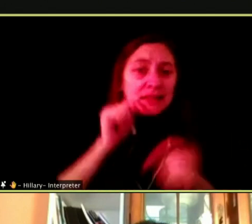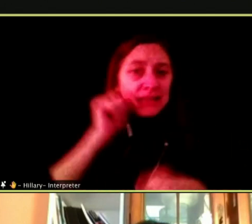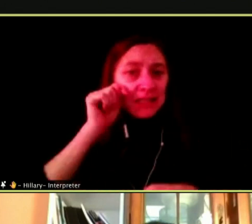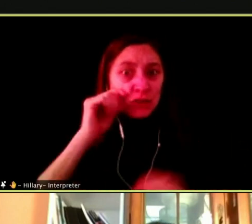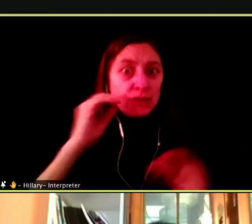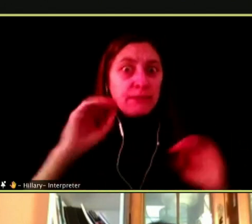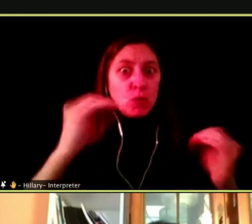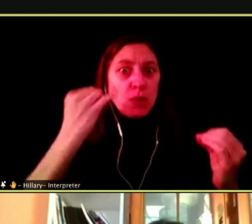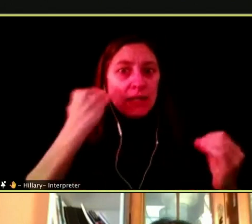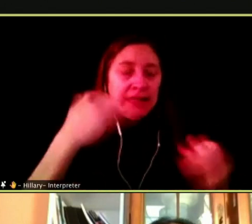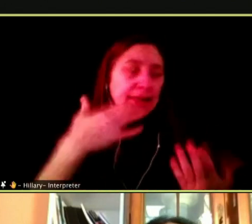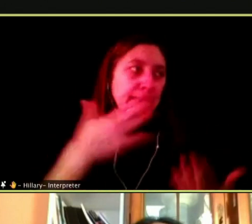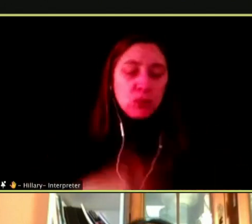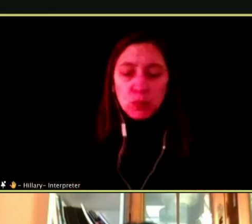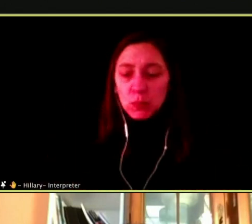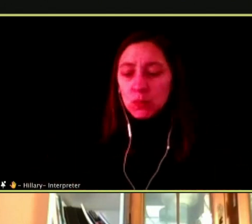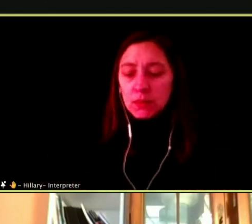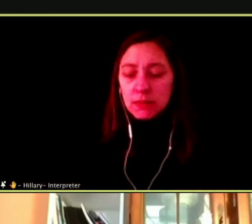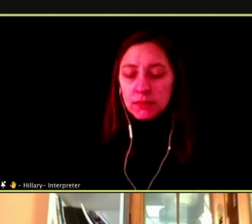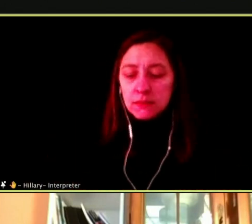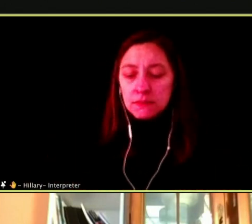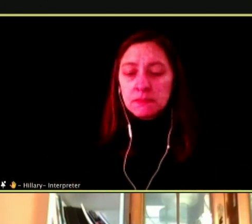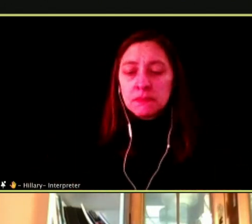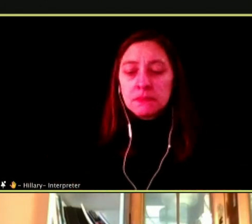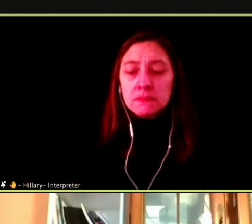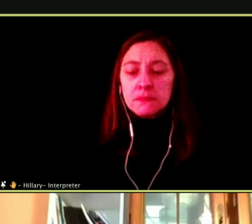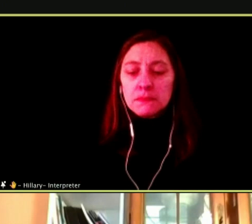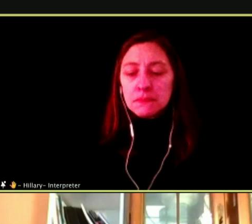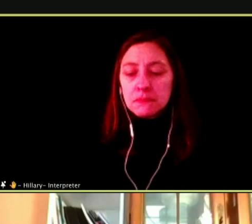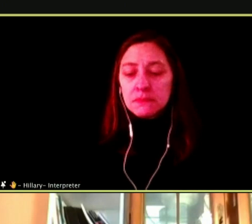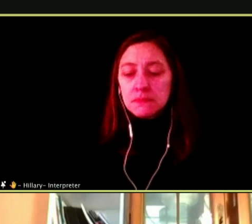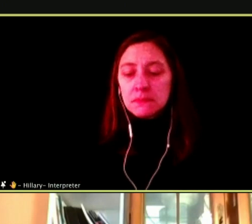THANK YOU. THE NEXT GOES INTO MY QUESTION.